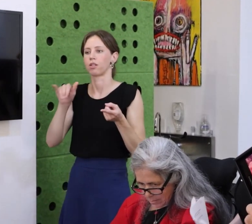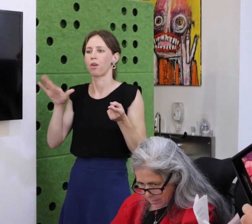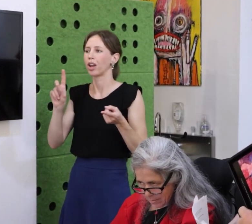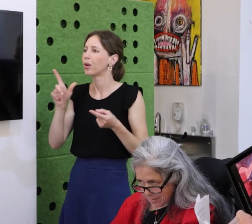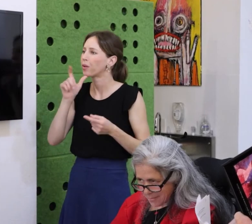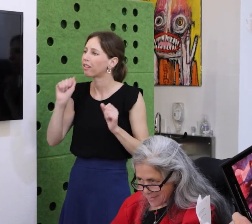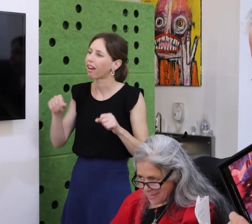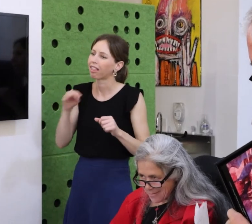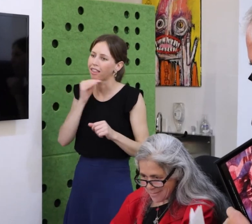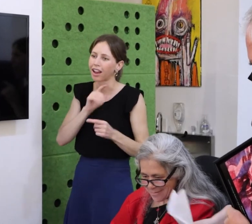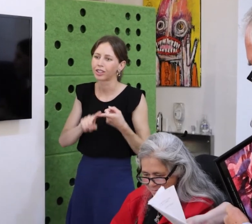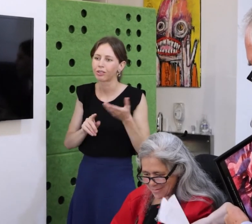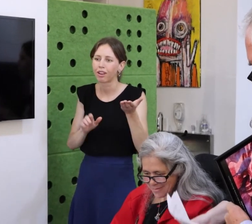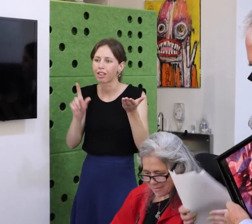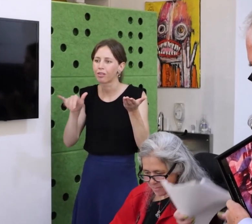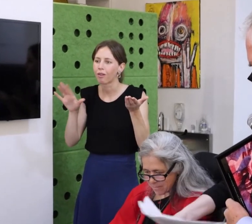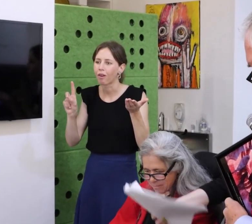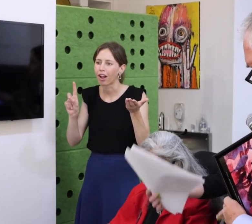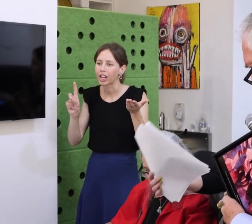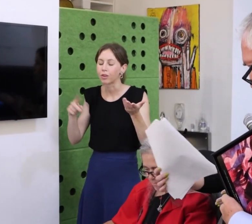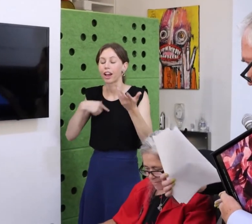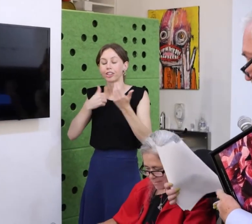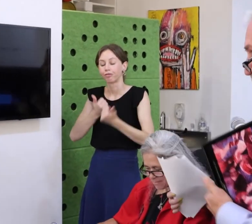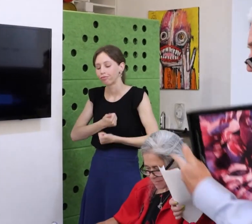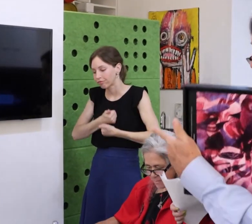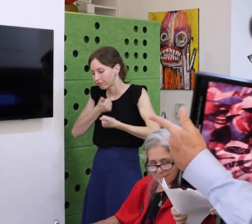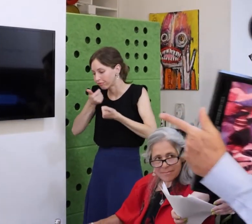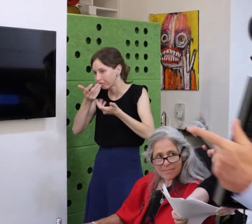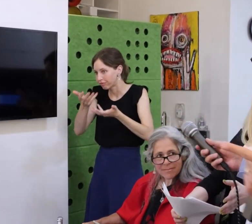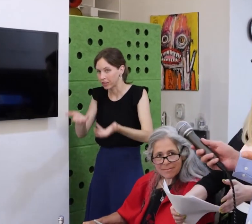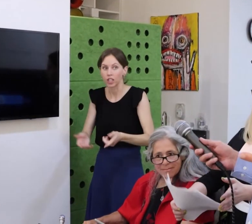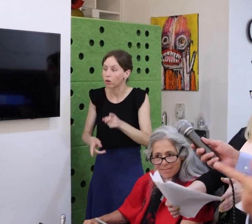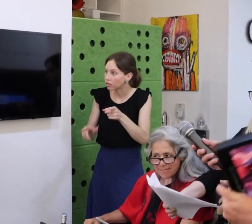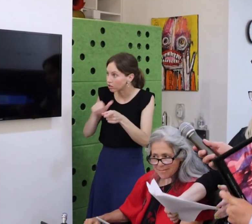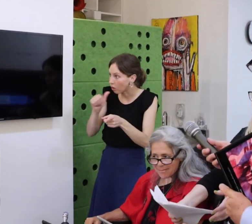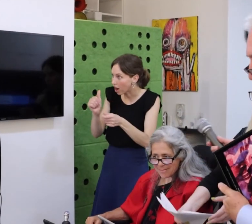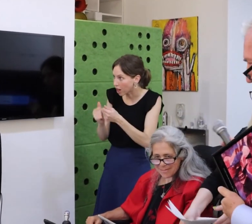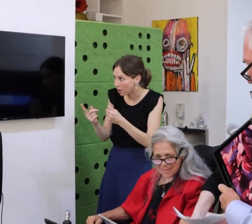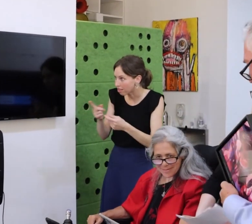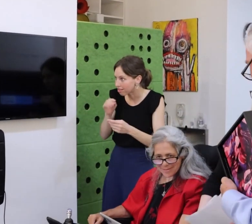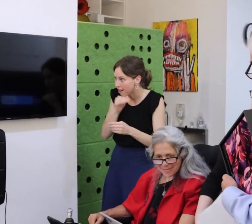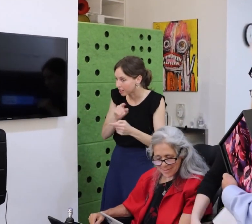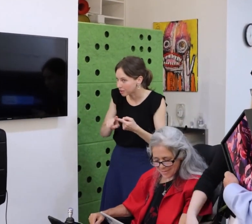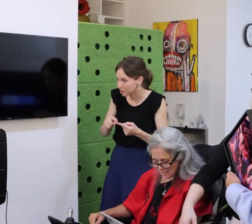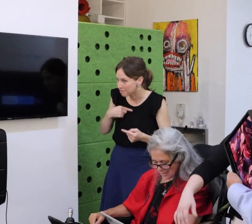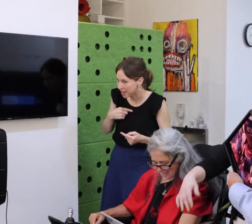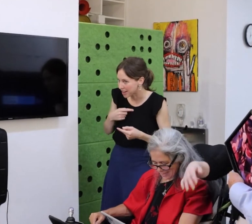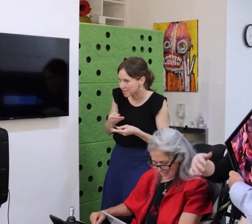This fear that what I thought I brought to the table,